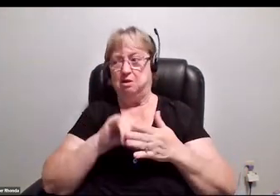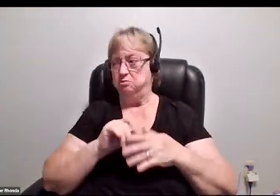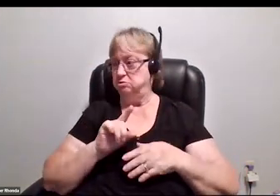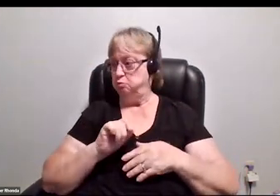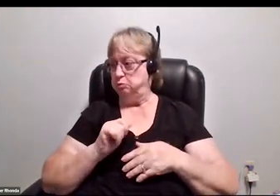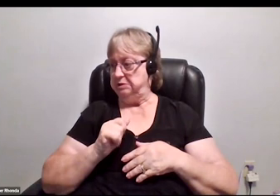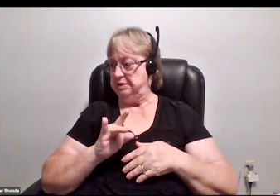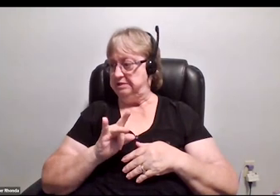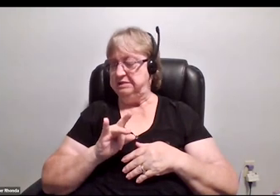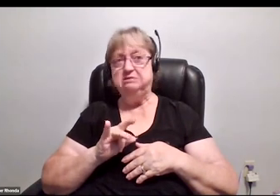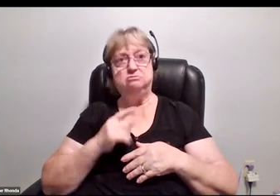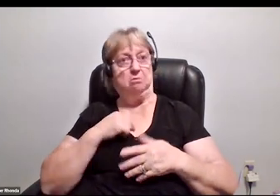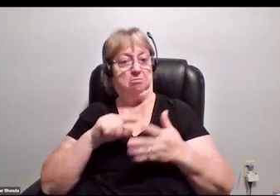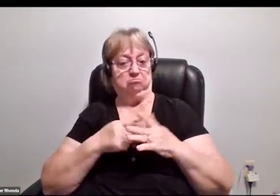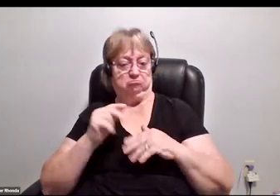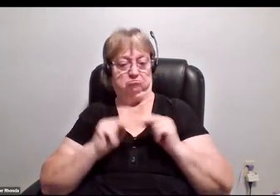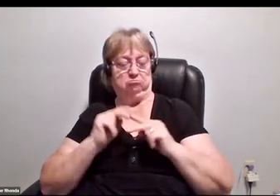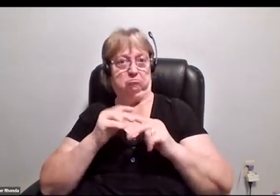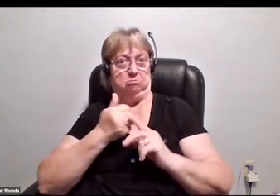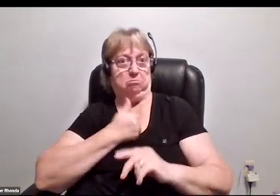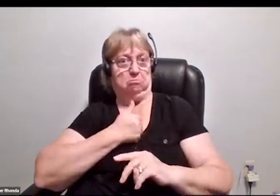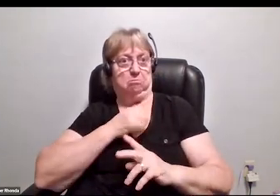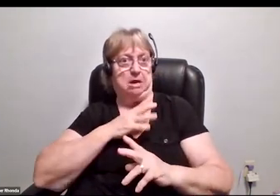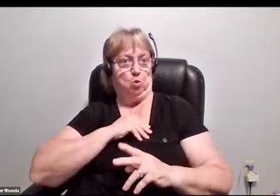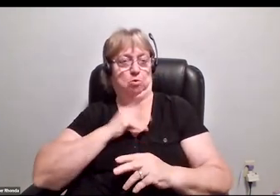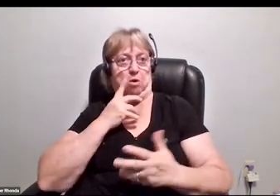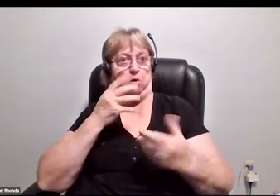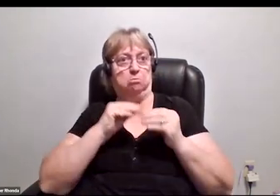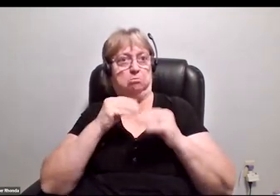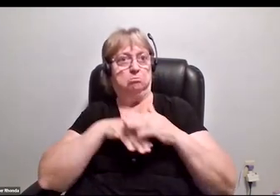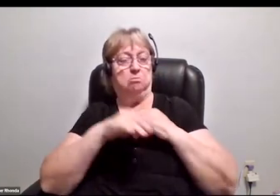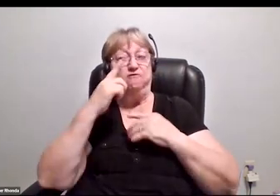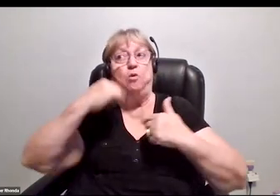I started building out my own recording studio because I wanted it to be more accessible to me.